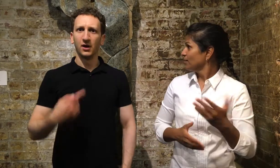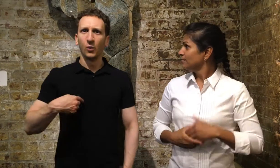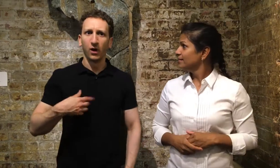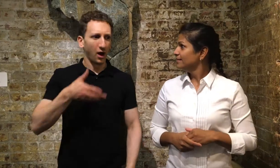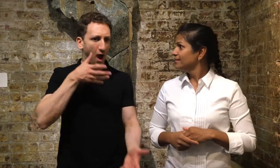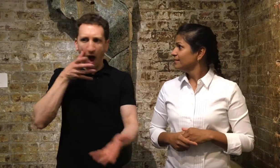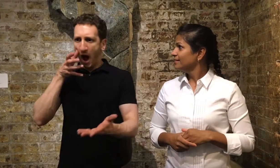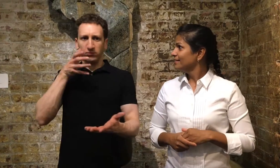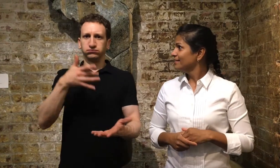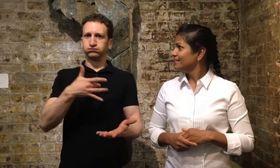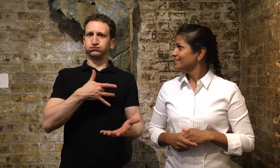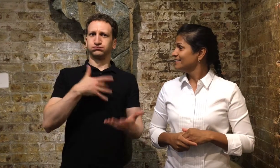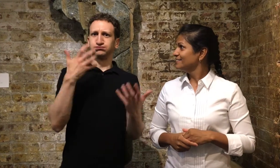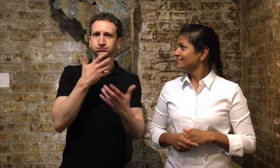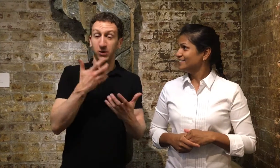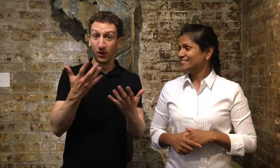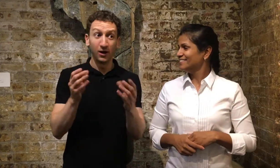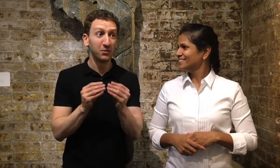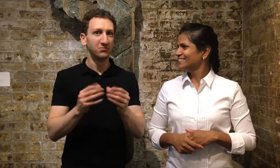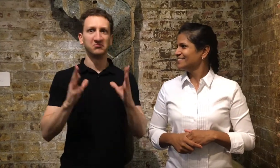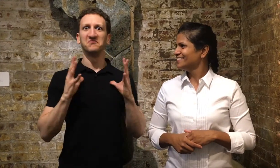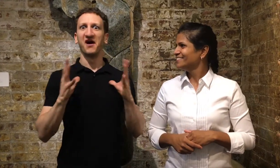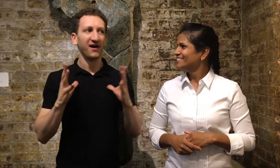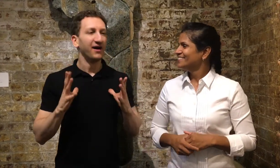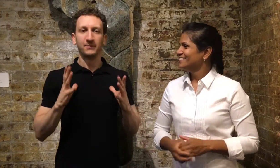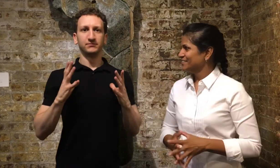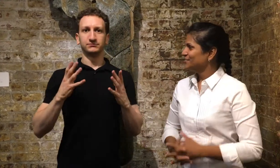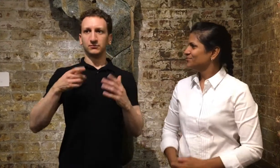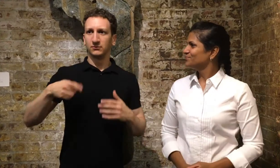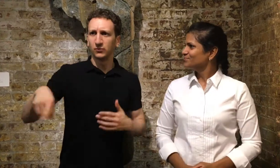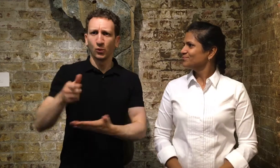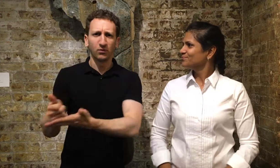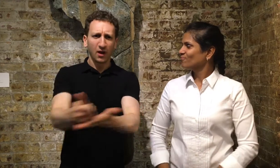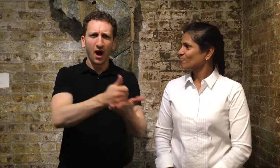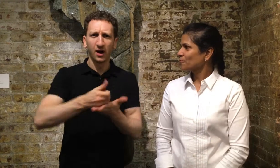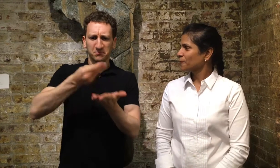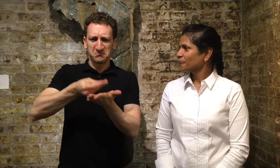You asked for more and we wanted to bring you more so with your help we were